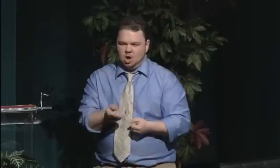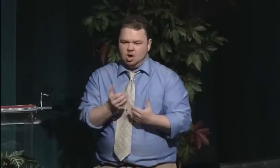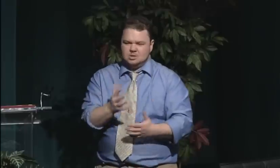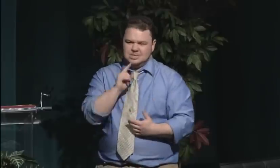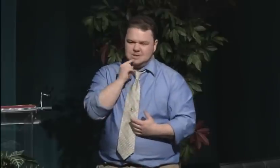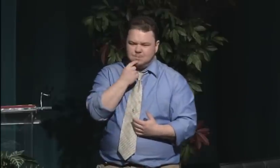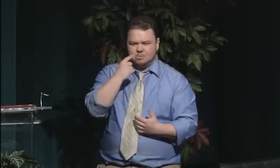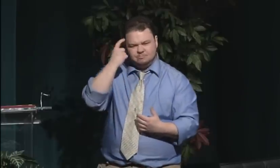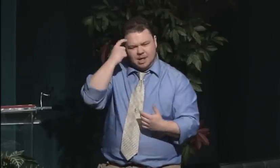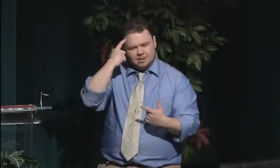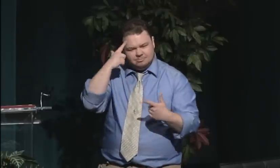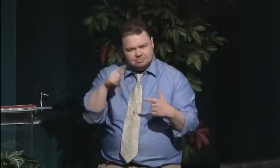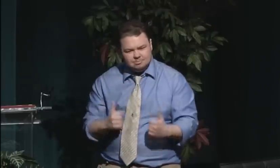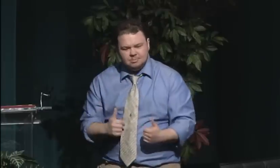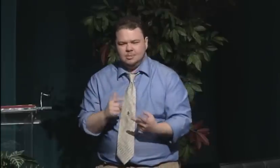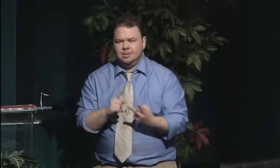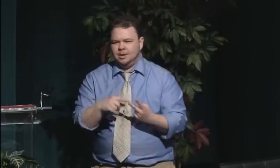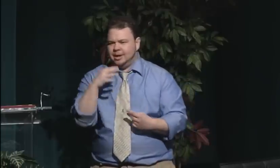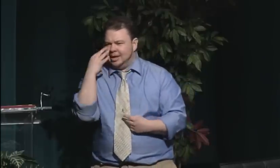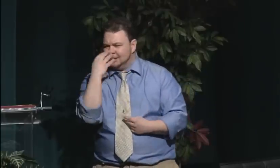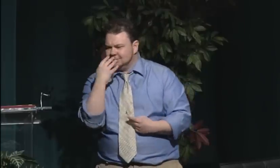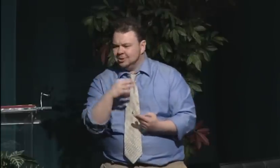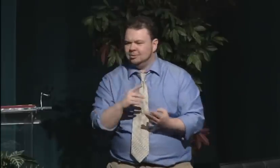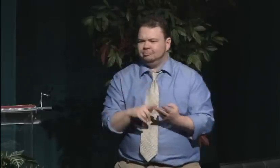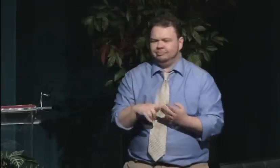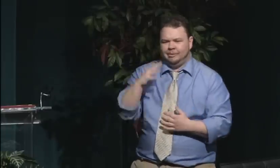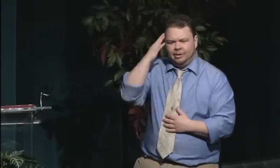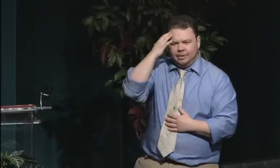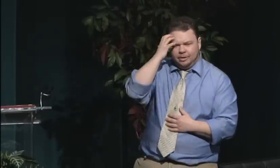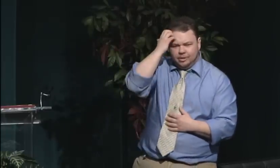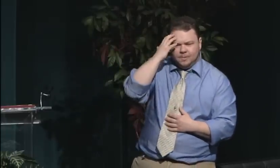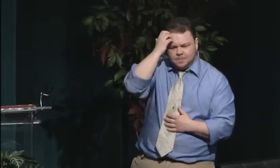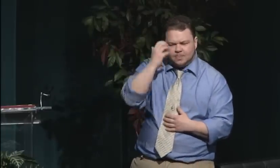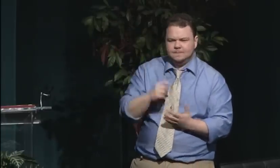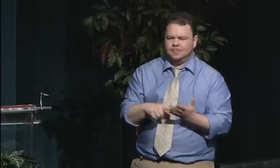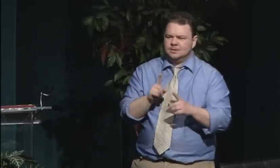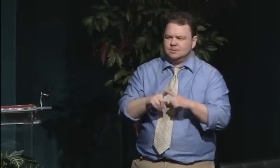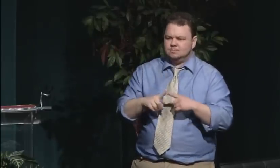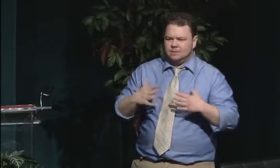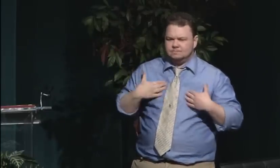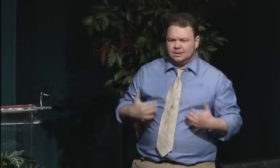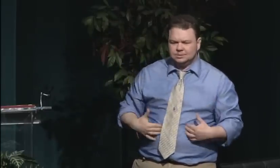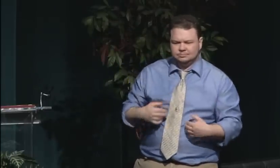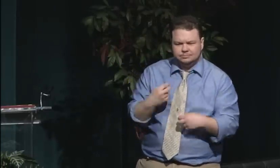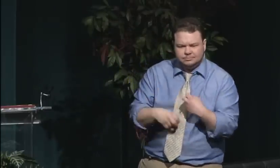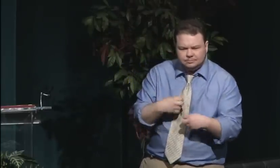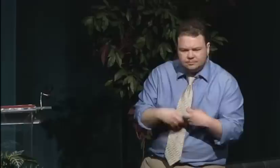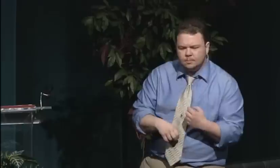of colleges accepting women into their universities.